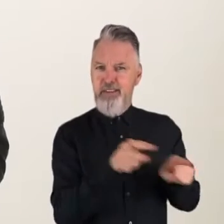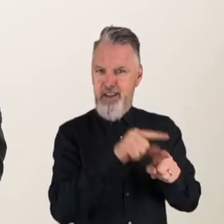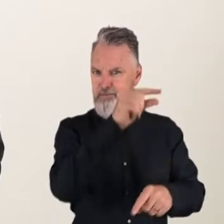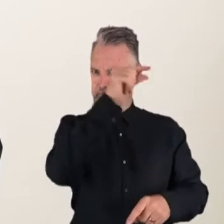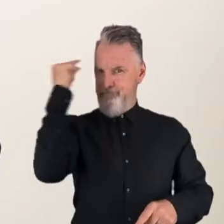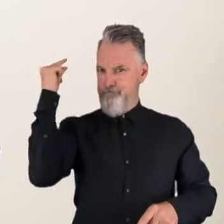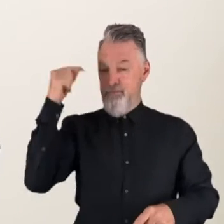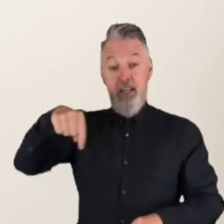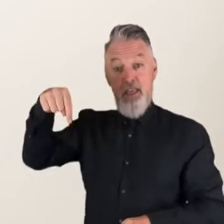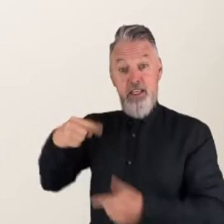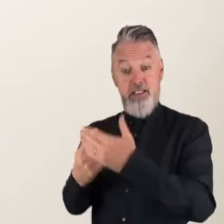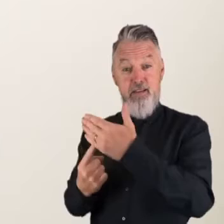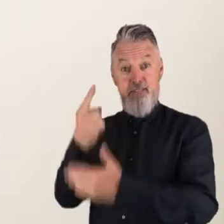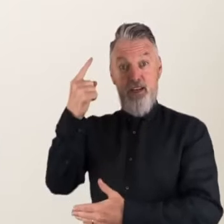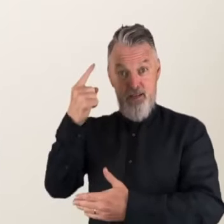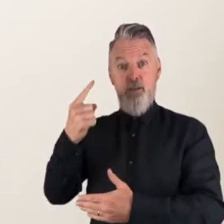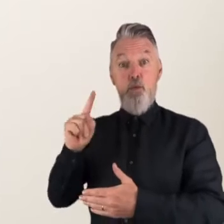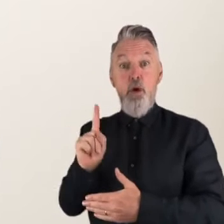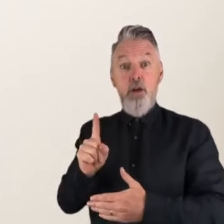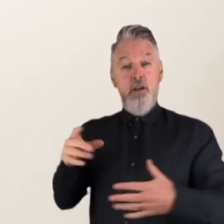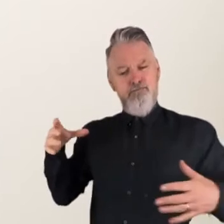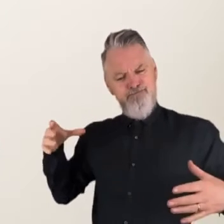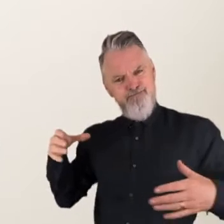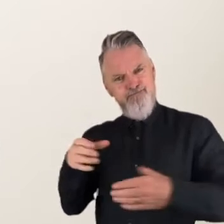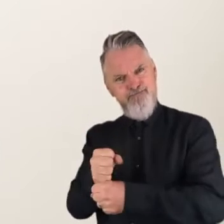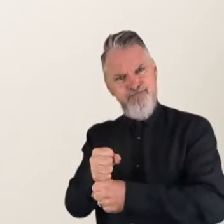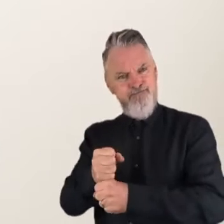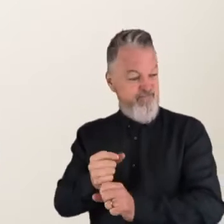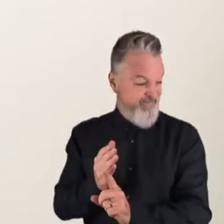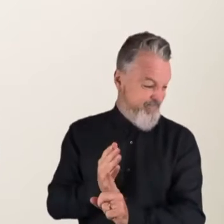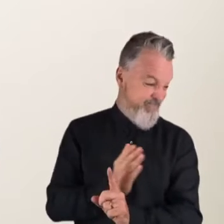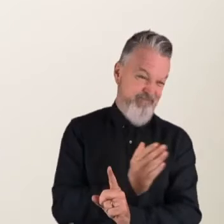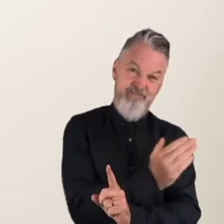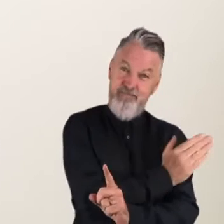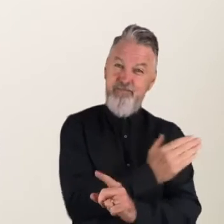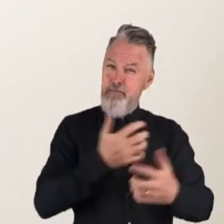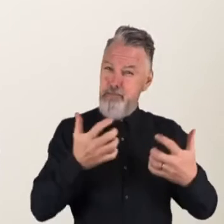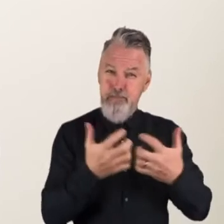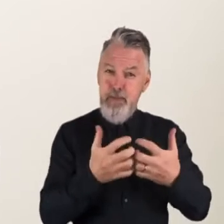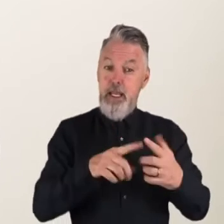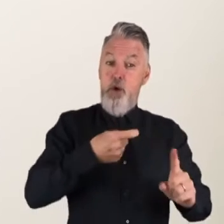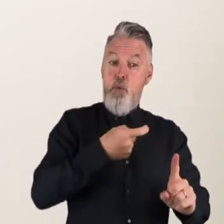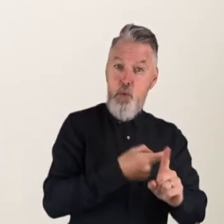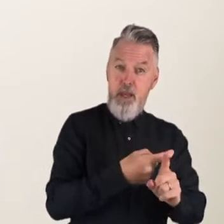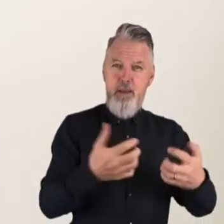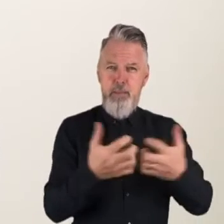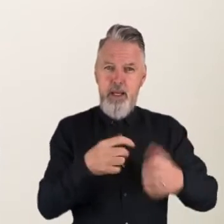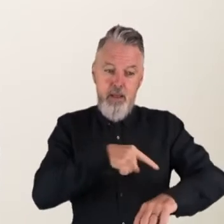is the culmination of their efforts, their hustle and their sheer grit. They’ve done hundreds of hours of customer interviews.